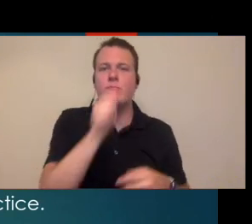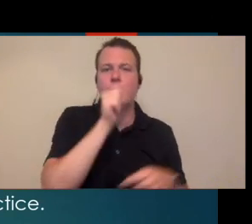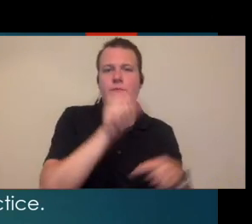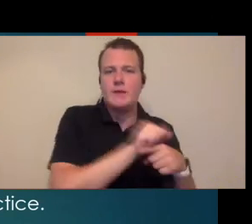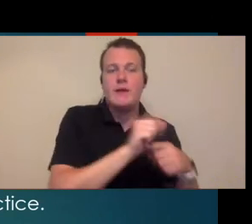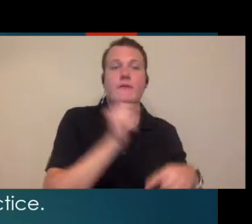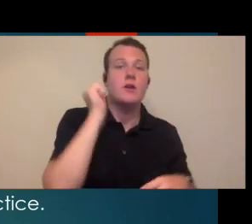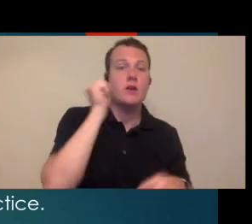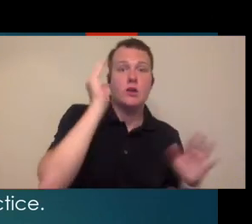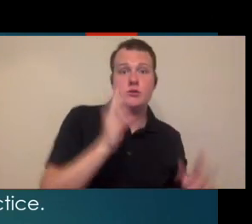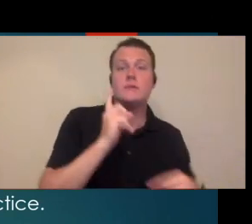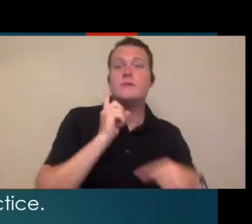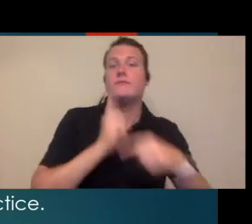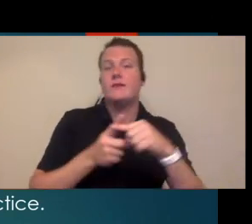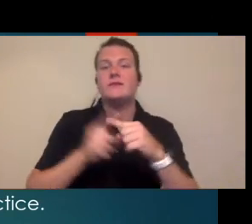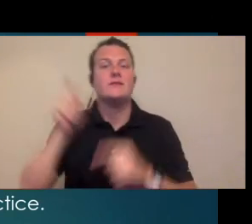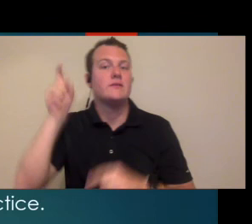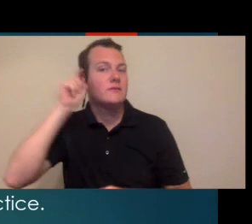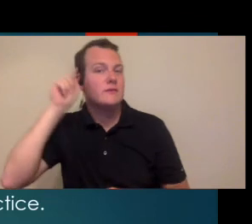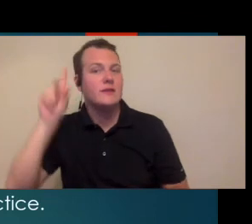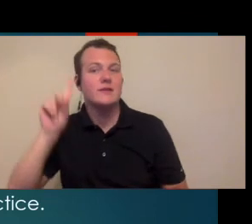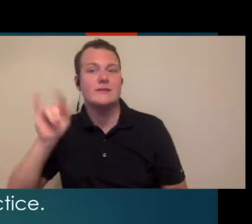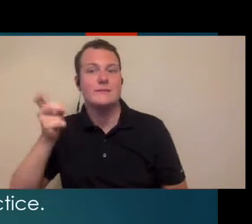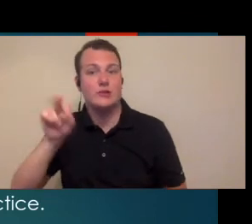will hire so you'll have audiologists as well as hearing aid dispensers working